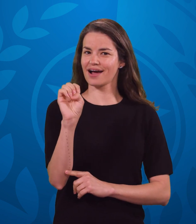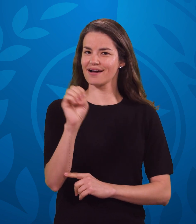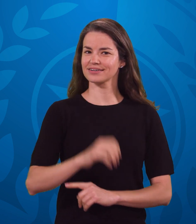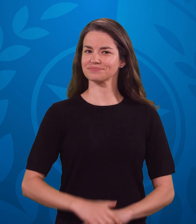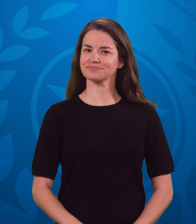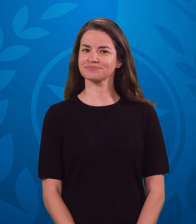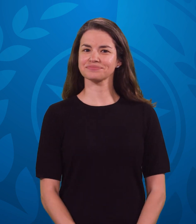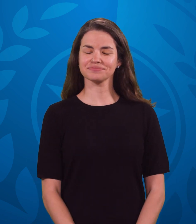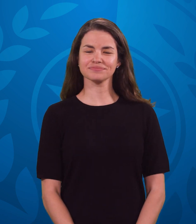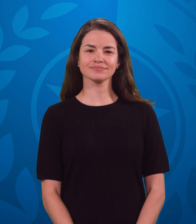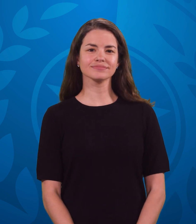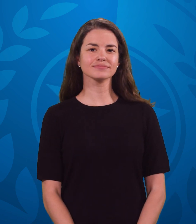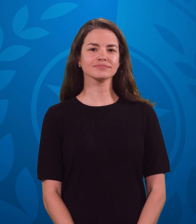listed on our website.